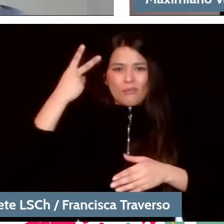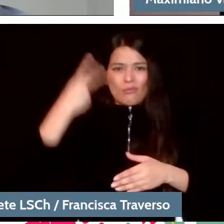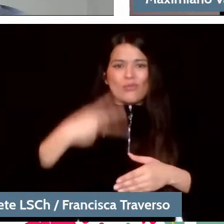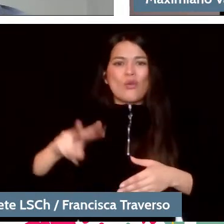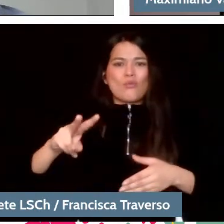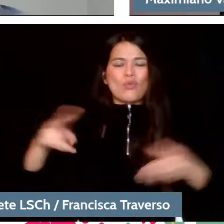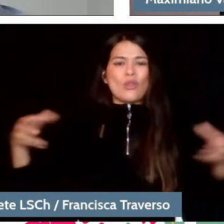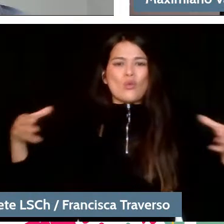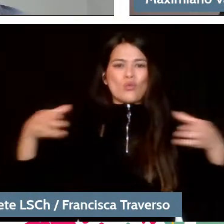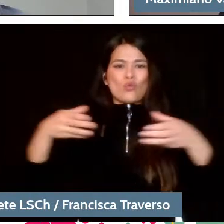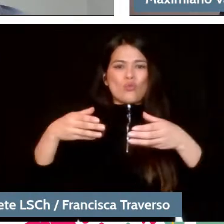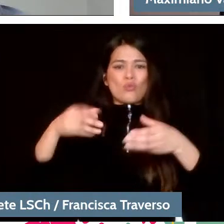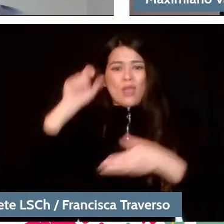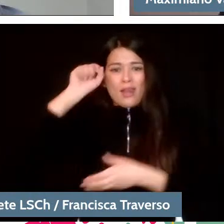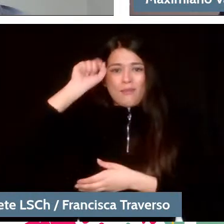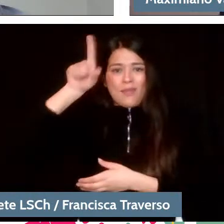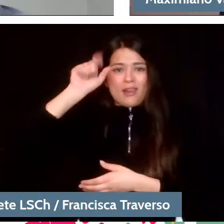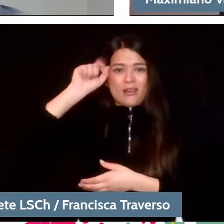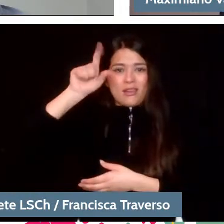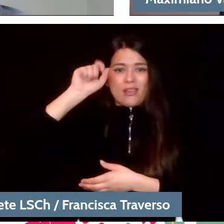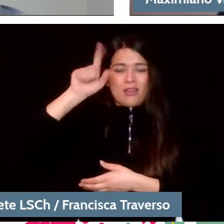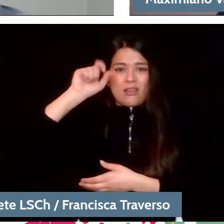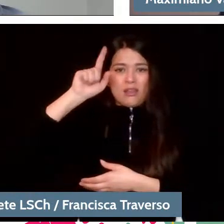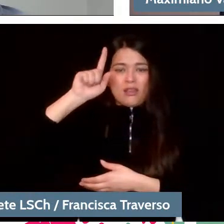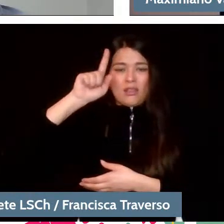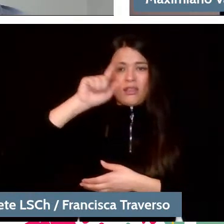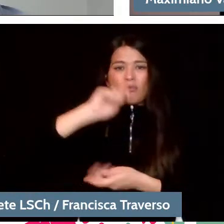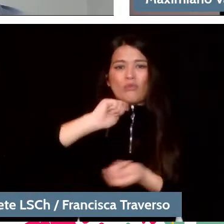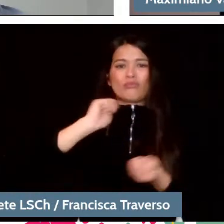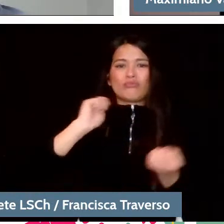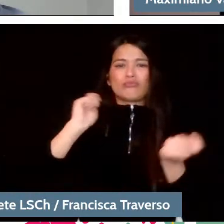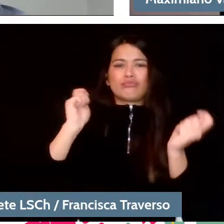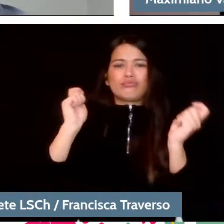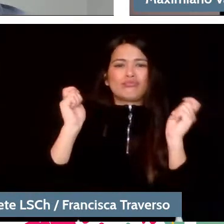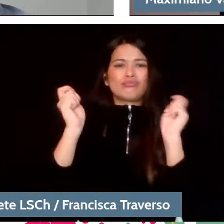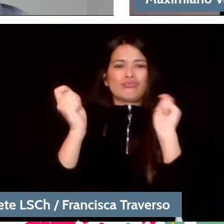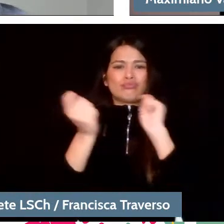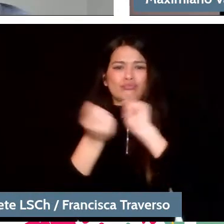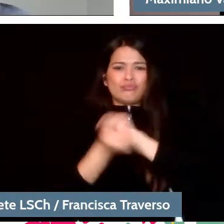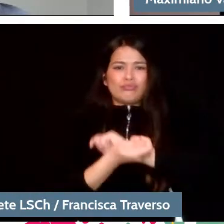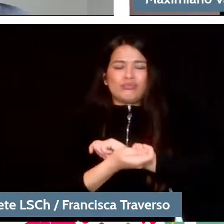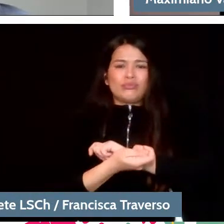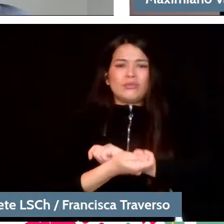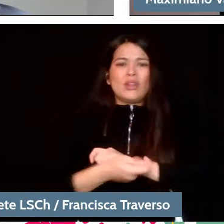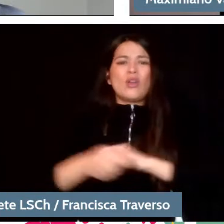It was then modified and today, the sound of the orchestra is more eclectic.